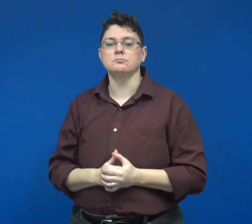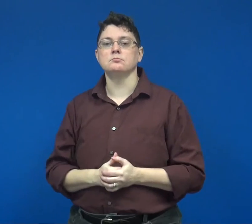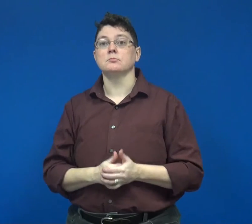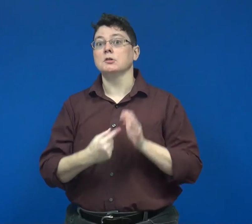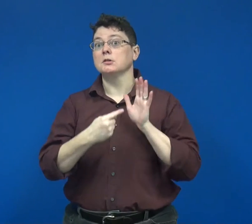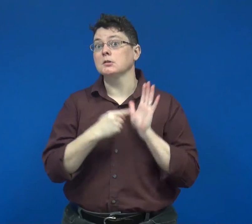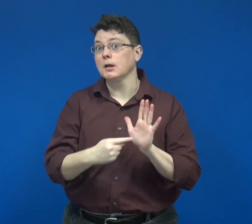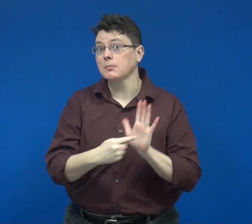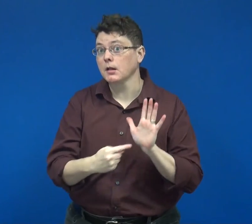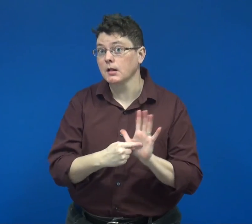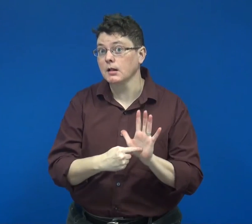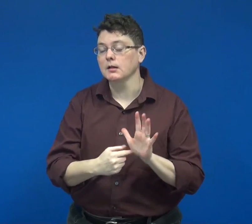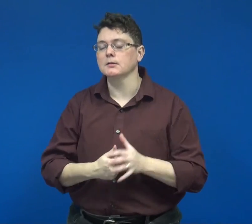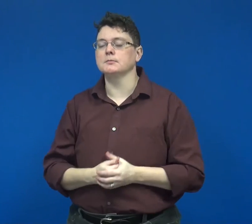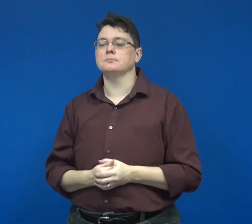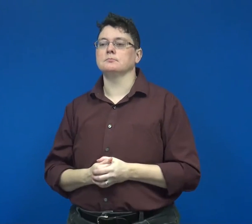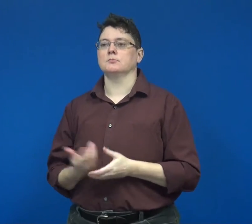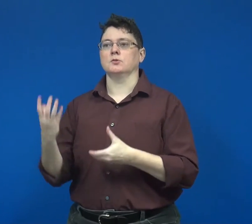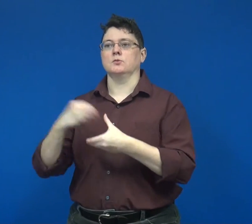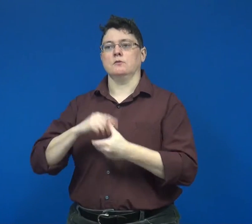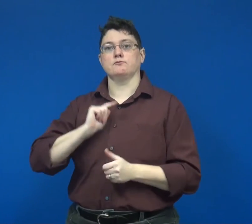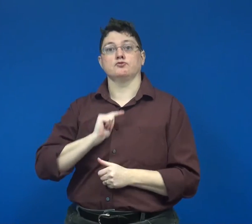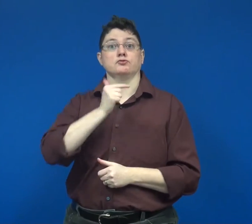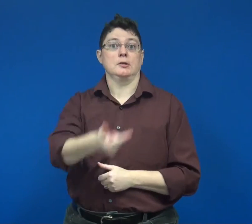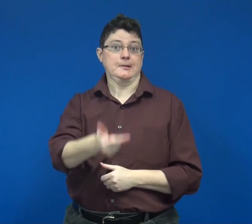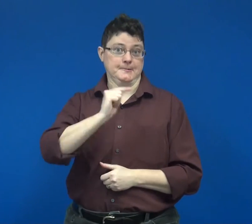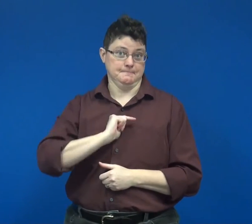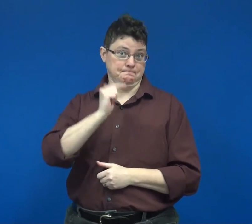e.g. inclusive turn-taking.